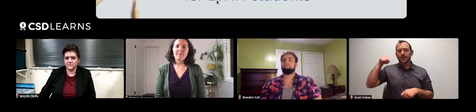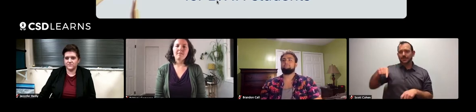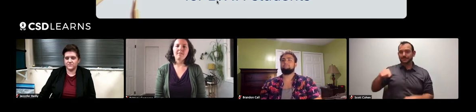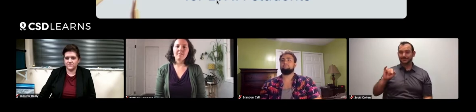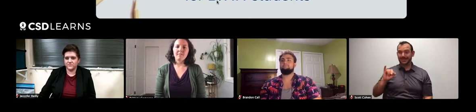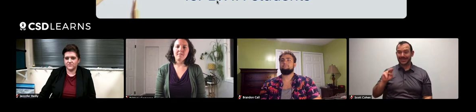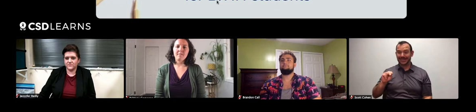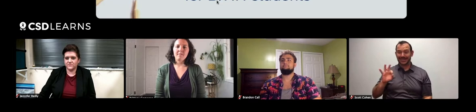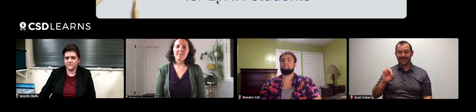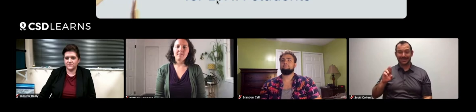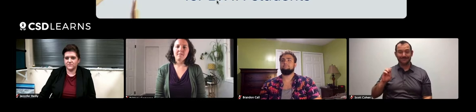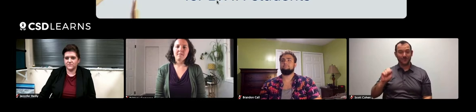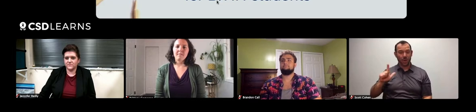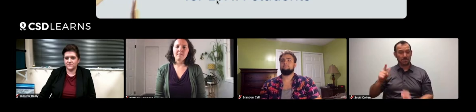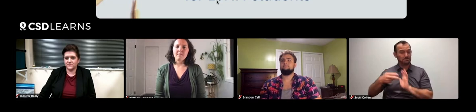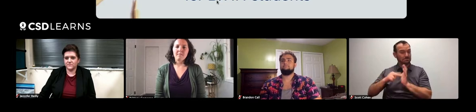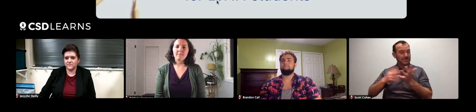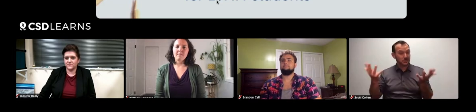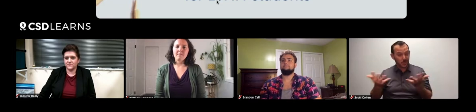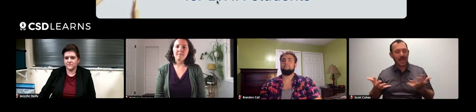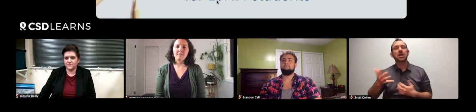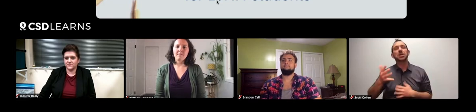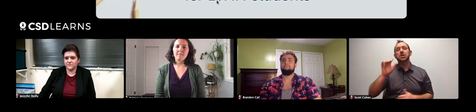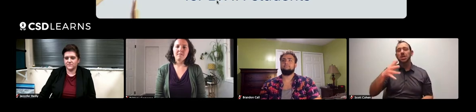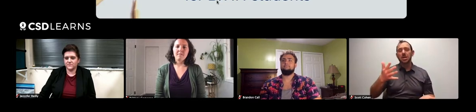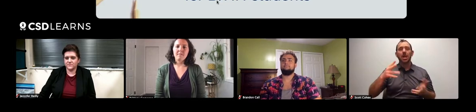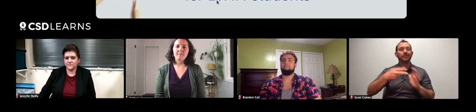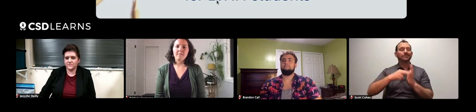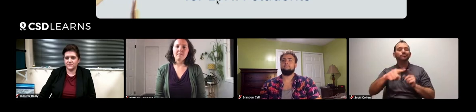Now to expand on the meaning of informal, for example,